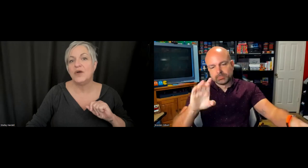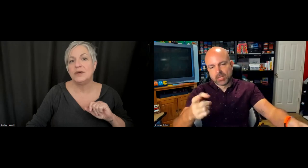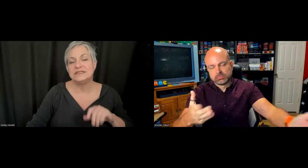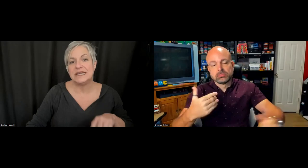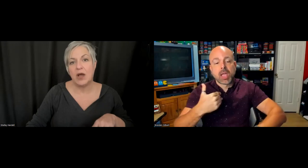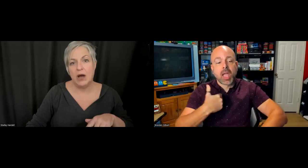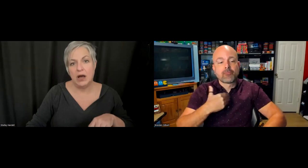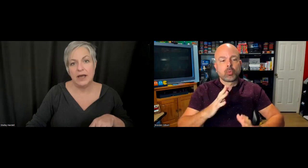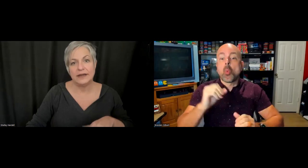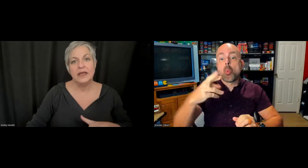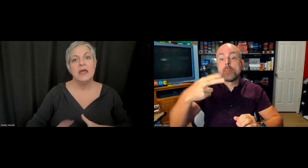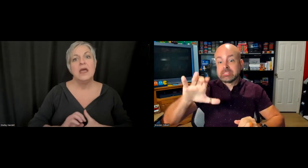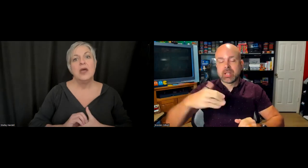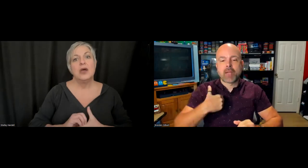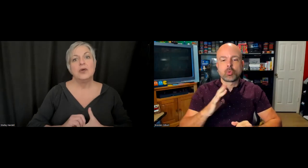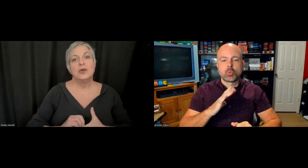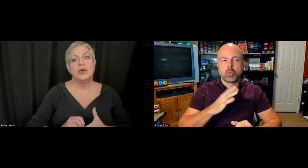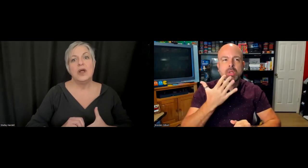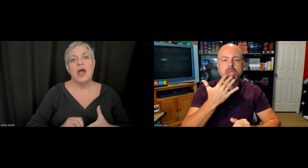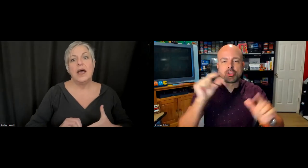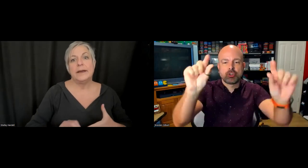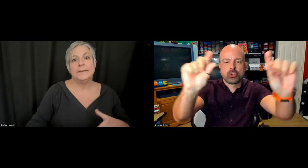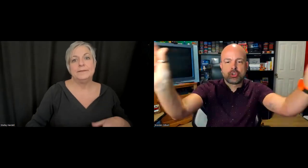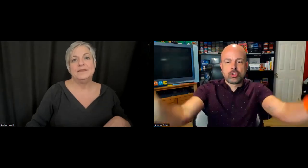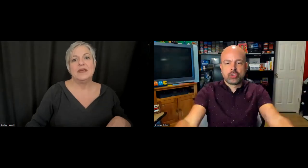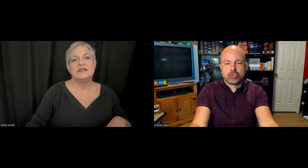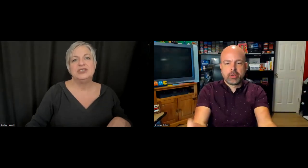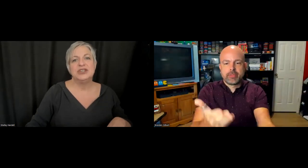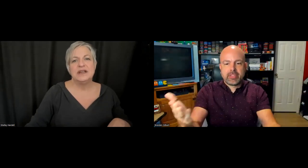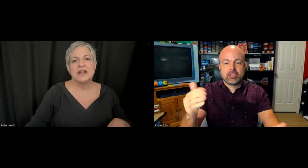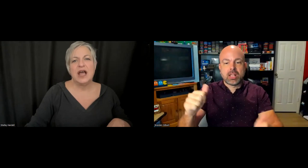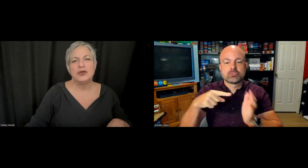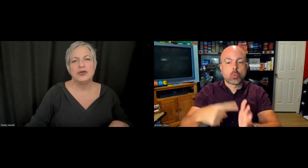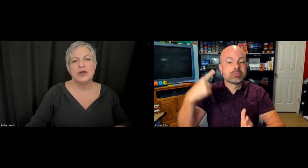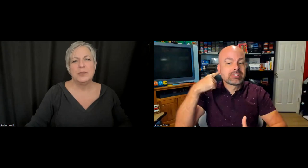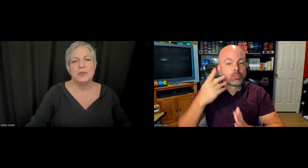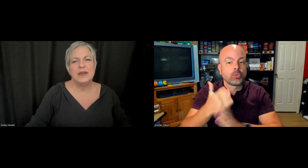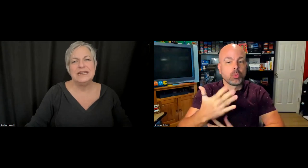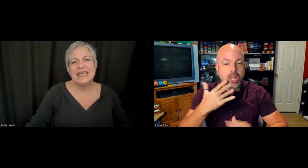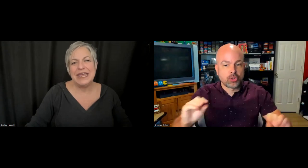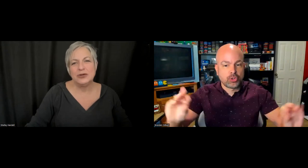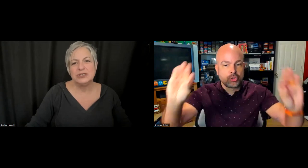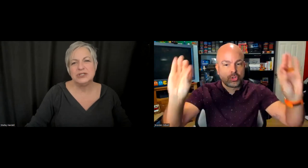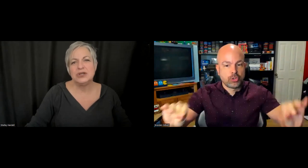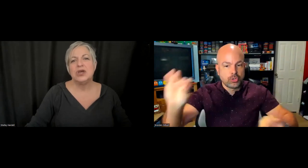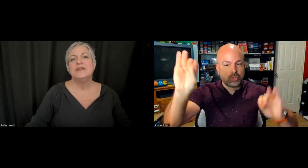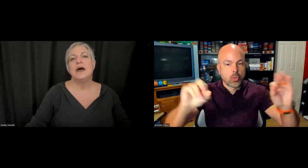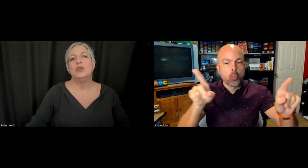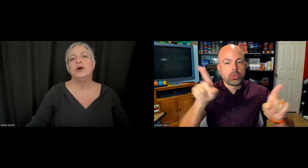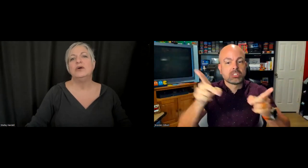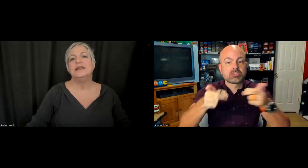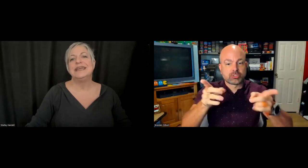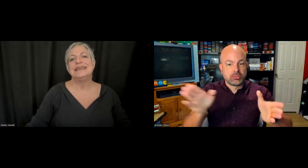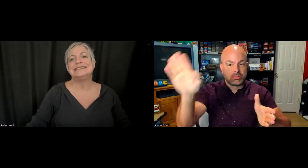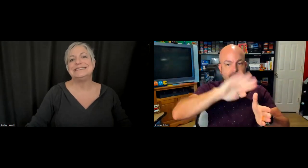focusing on different-colored indicators that will indicate